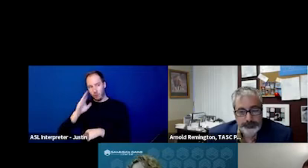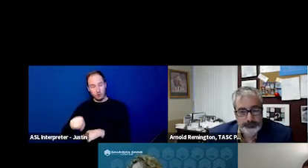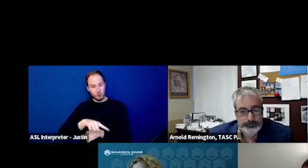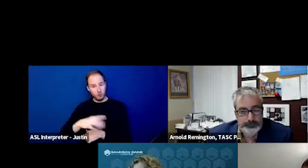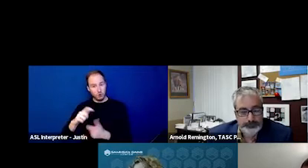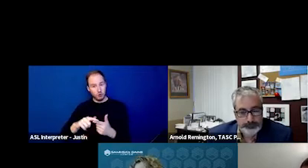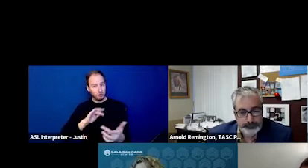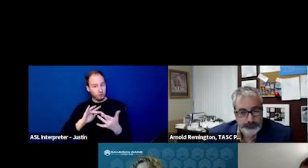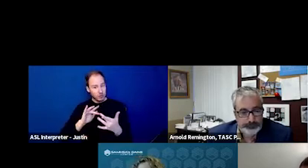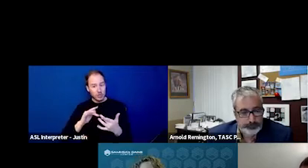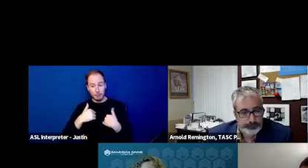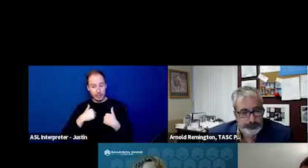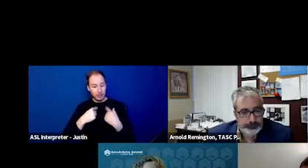and has any questions I'm happy to do so.